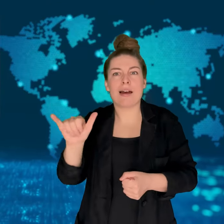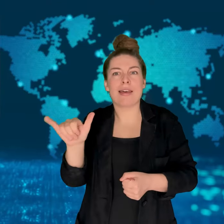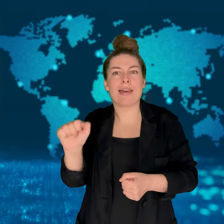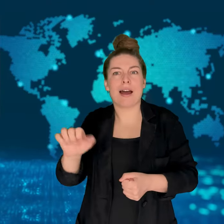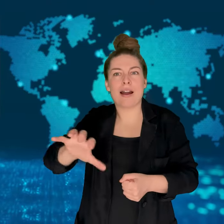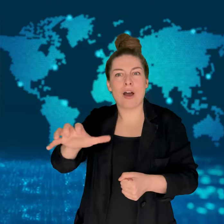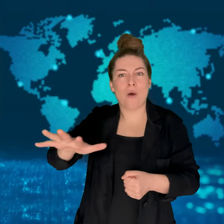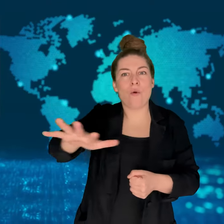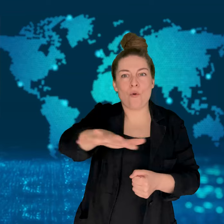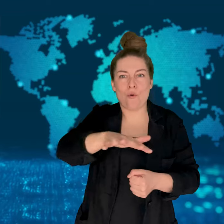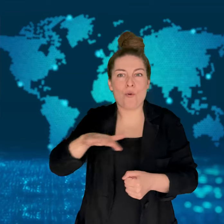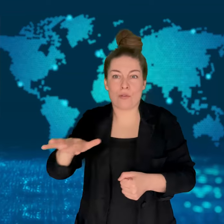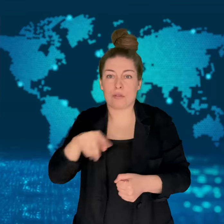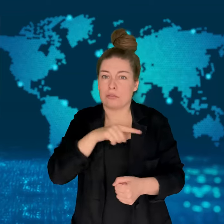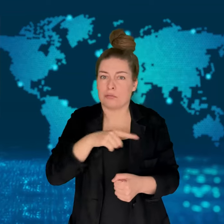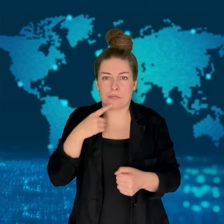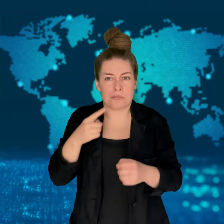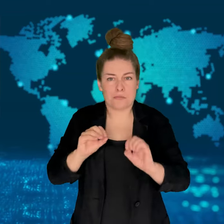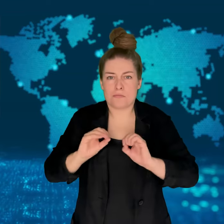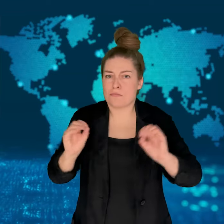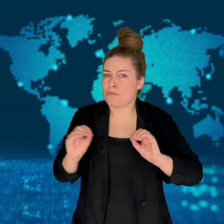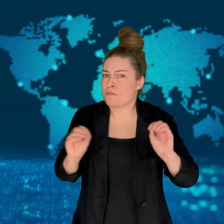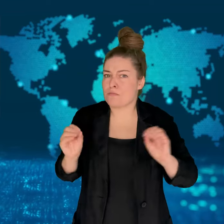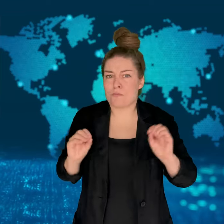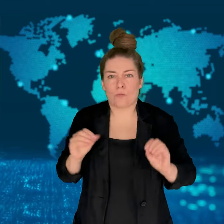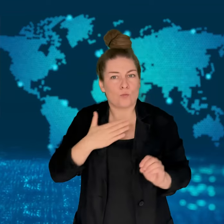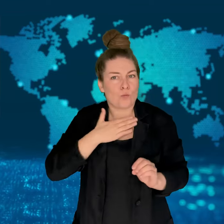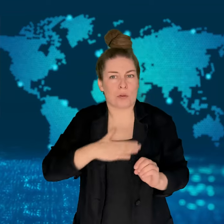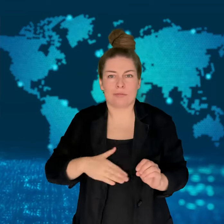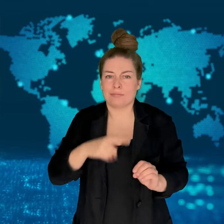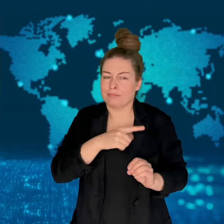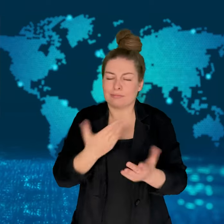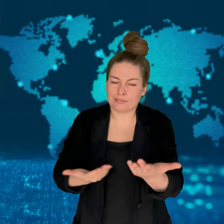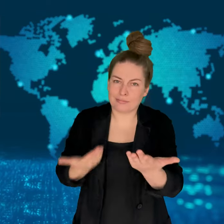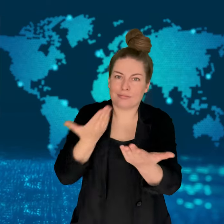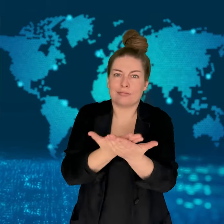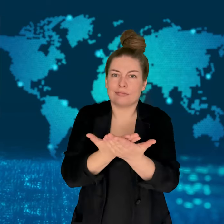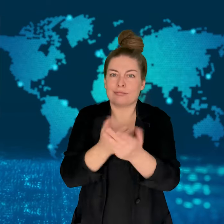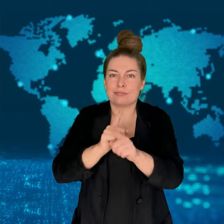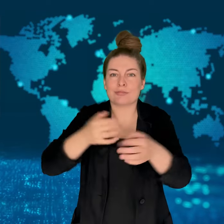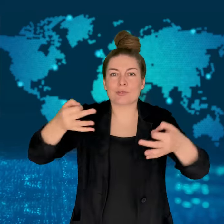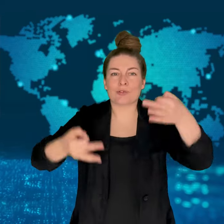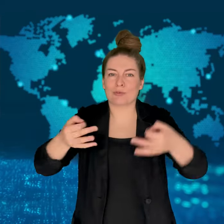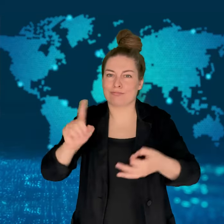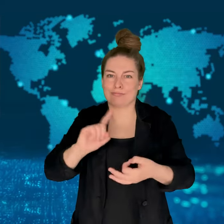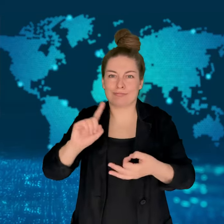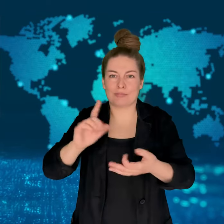destroying 23 villages, all within the Maya region.